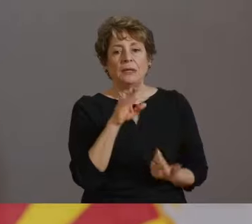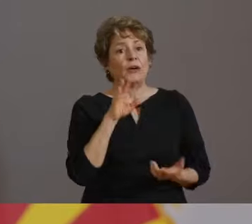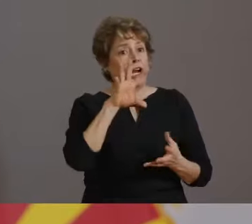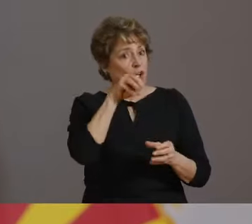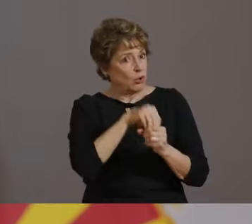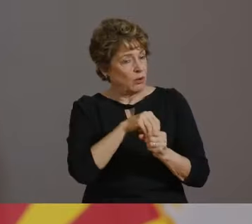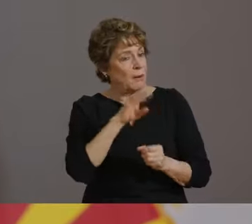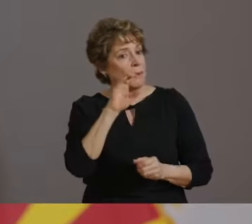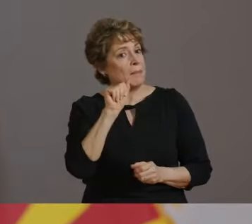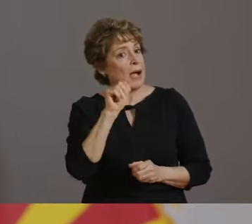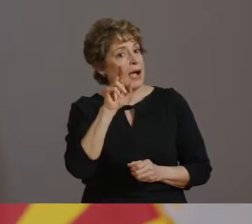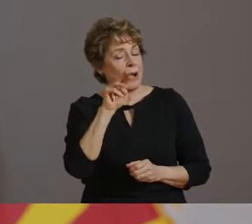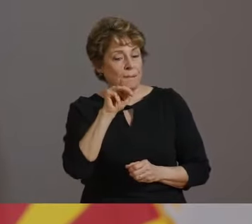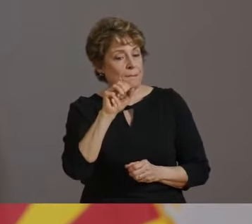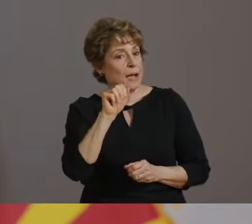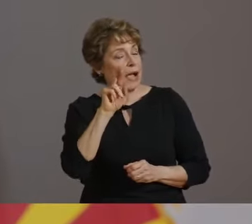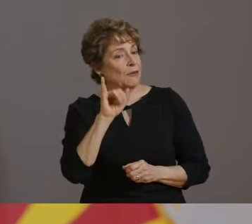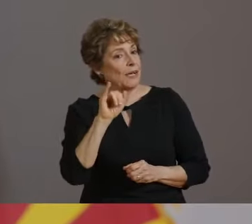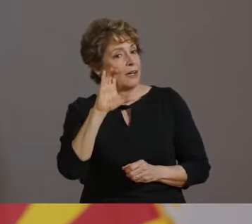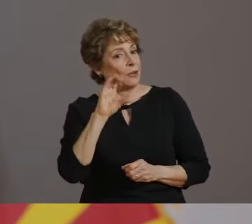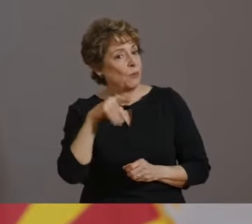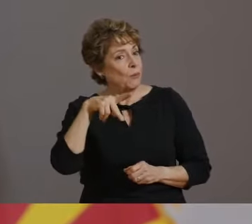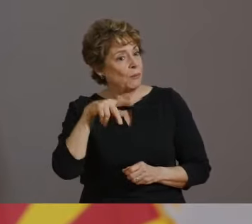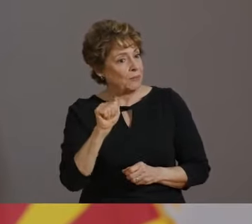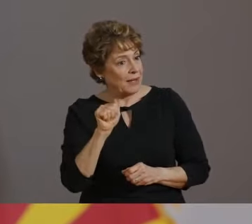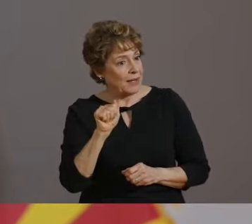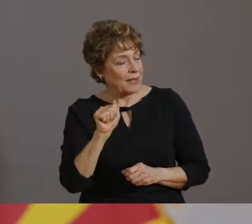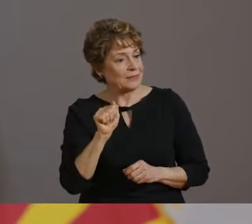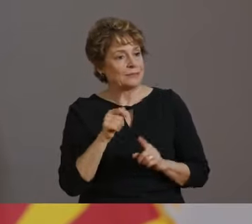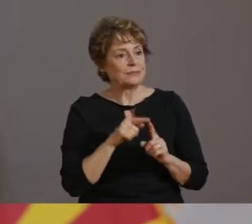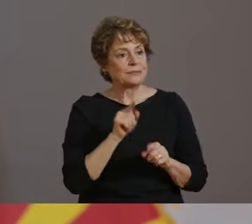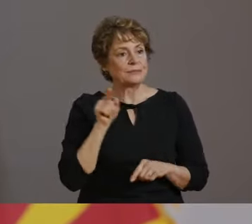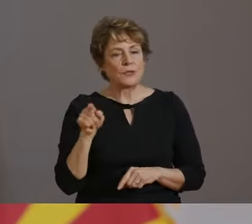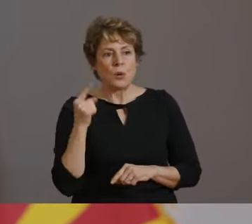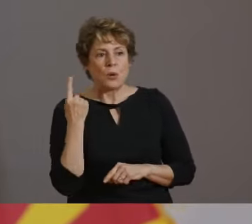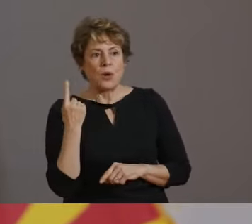LOOKING AHEAD AT OUR DATA, IT'S POSSIBLE THAT ADDITIONAL COUNTIES COULD MOVE INTO THE MODERATE